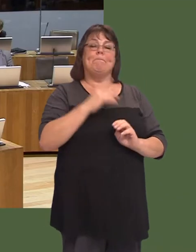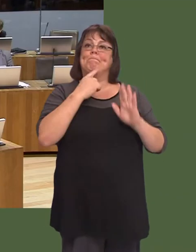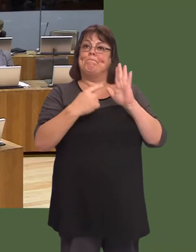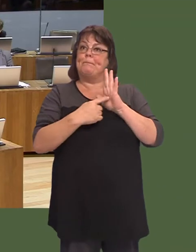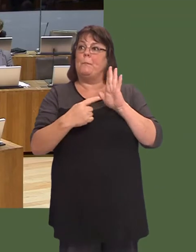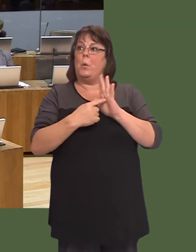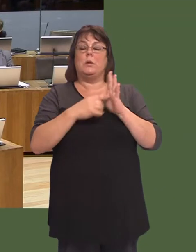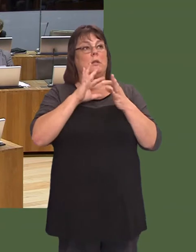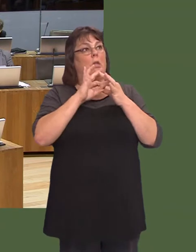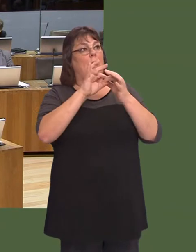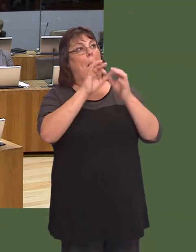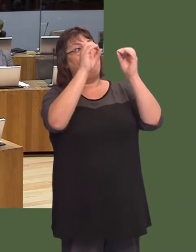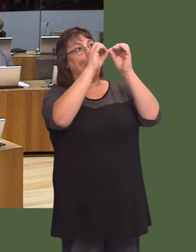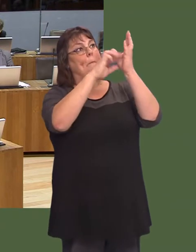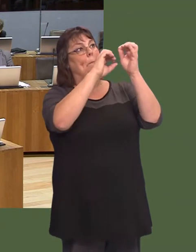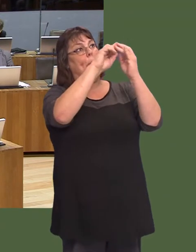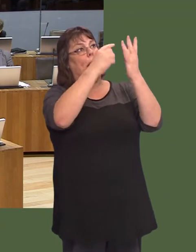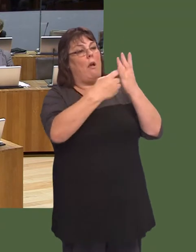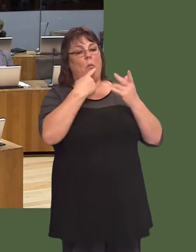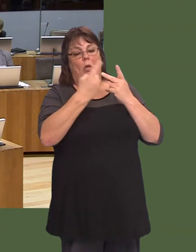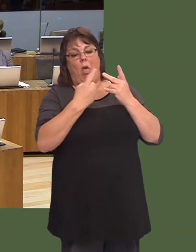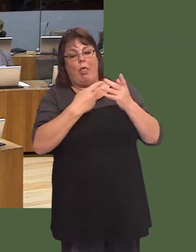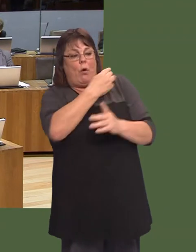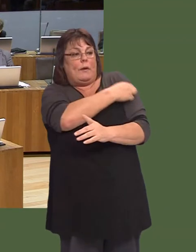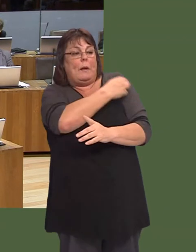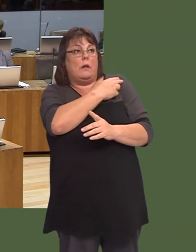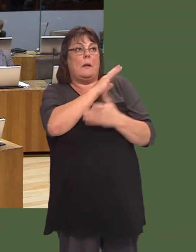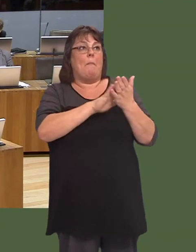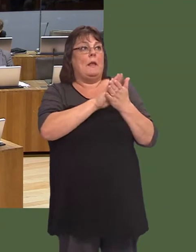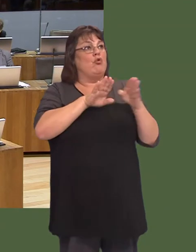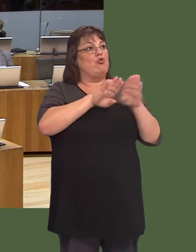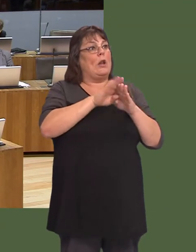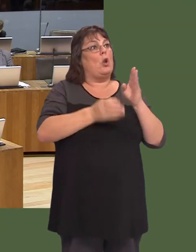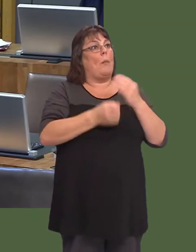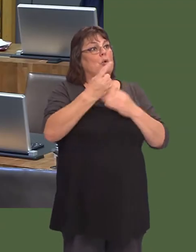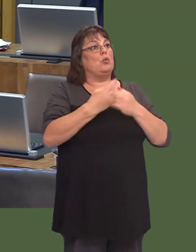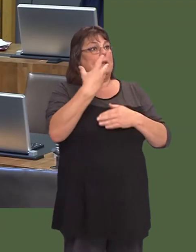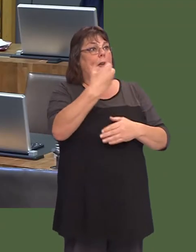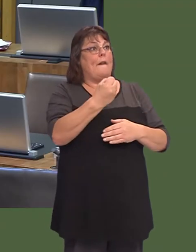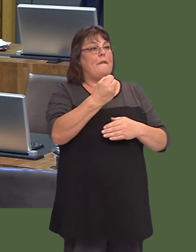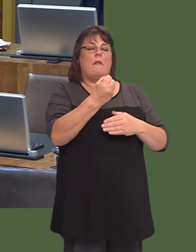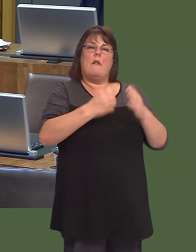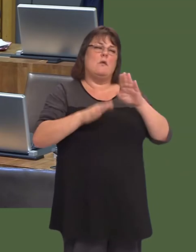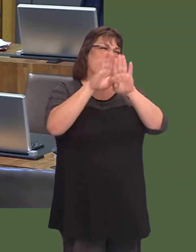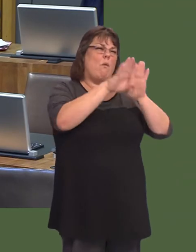Itís important to be able to link Bangor with the bigger hospitals to provide the training opportunities in the most comprehensive way.